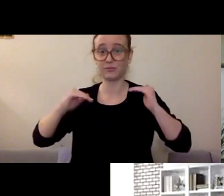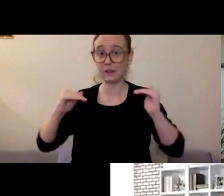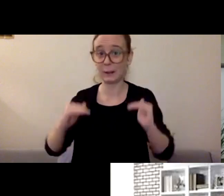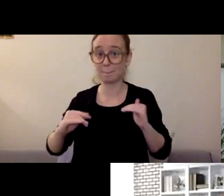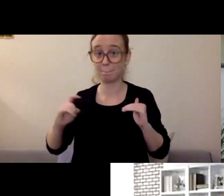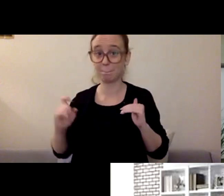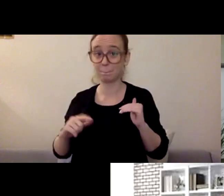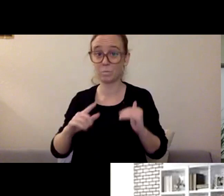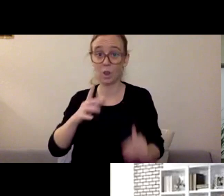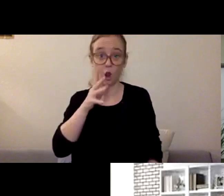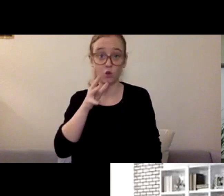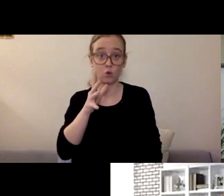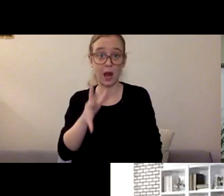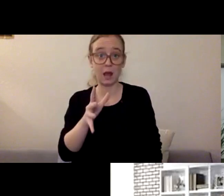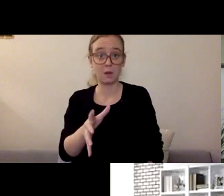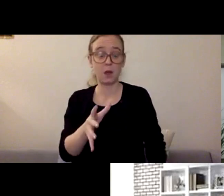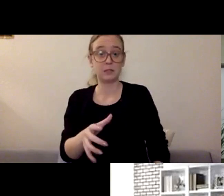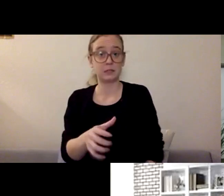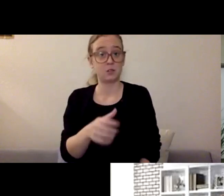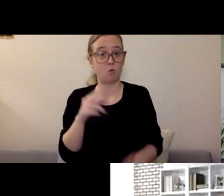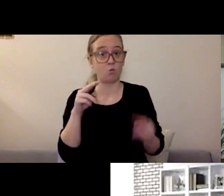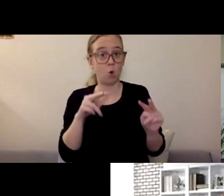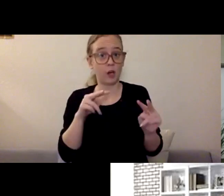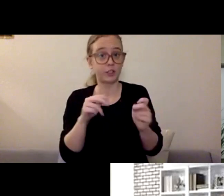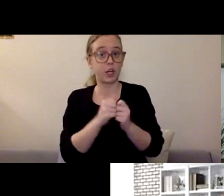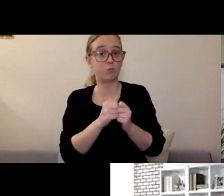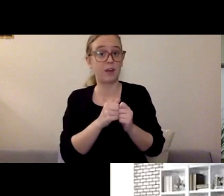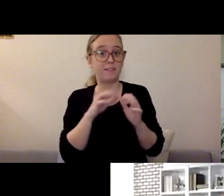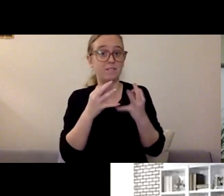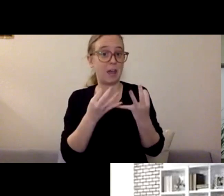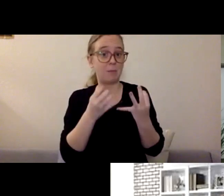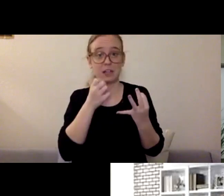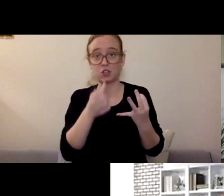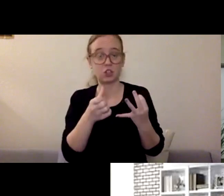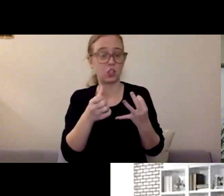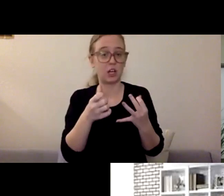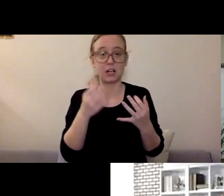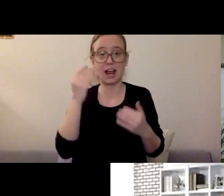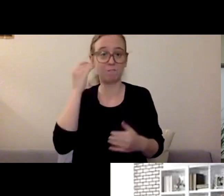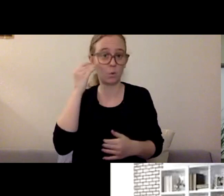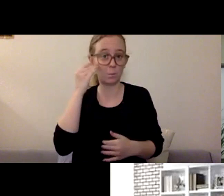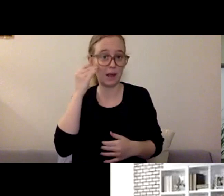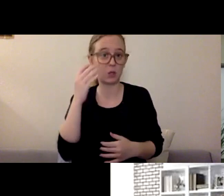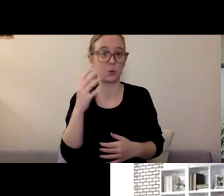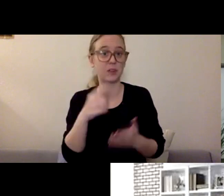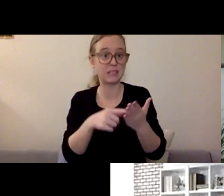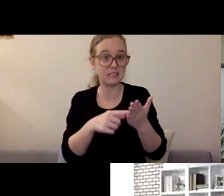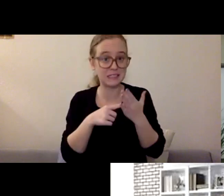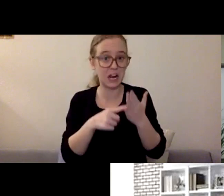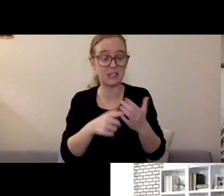with discussing vulnerability, how do we say it's not appropriate to yell at each other or threaten others or promote anger.